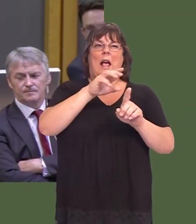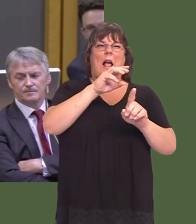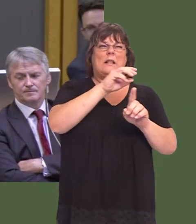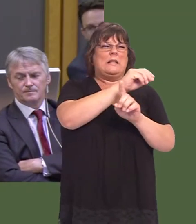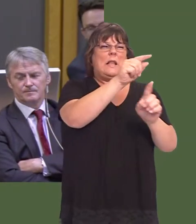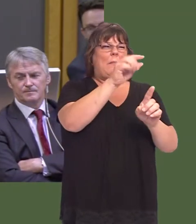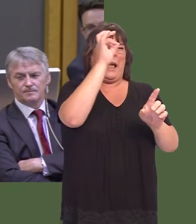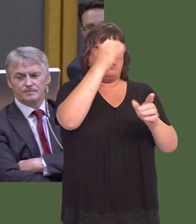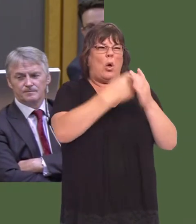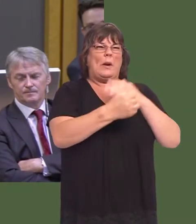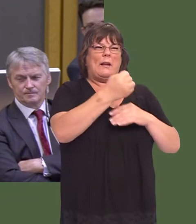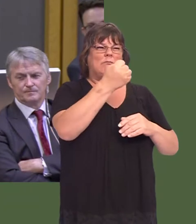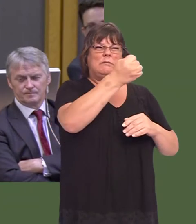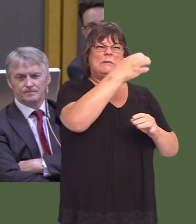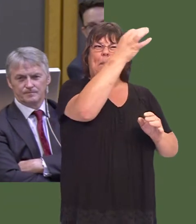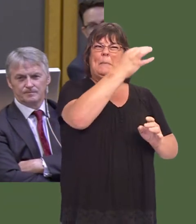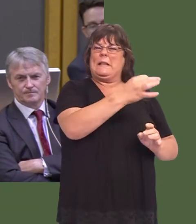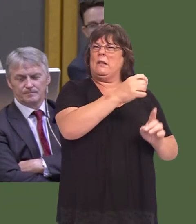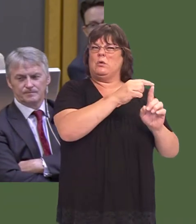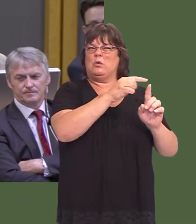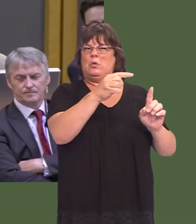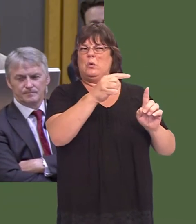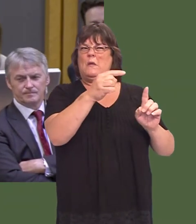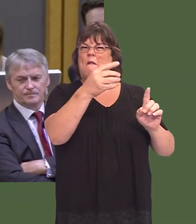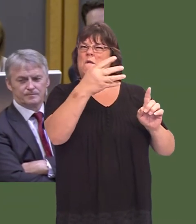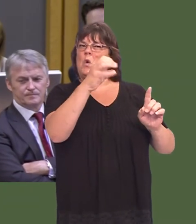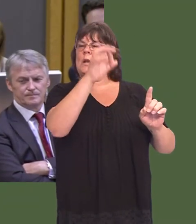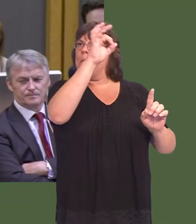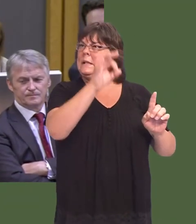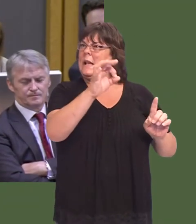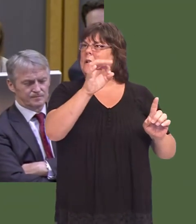from something like 10 per cent to 40 per cent. So, we do need to make progress.